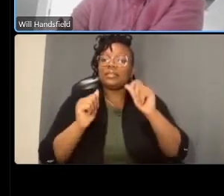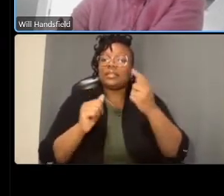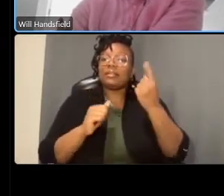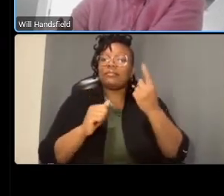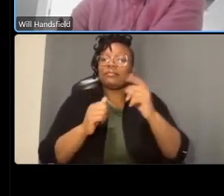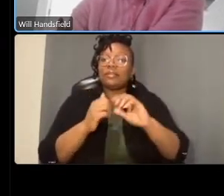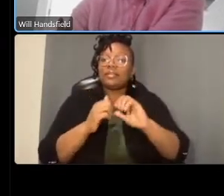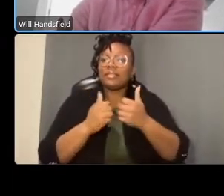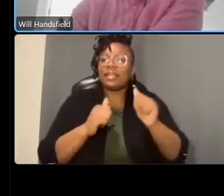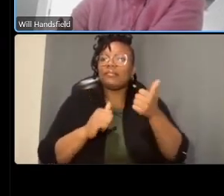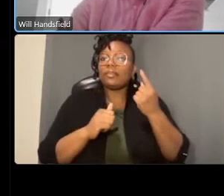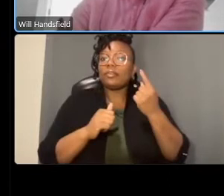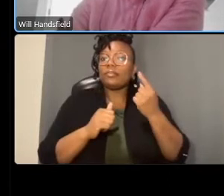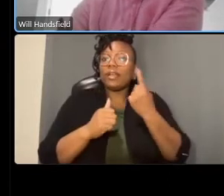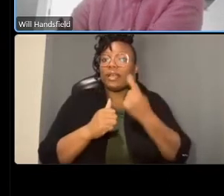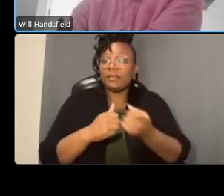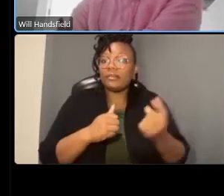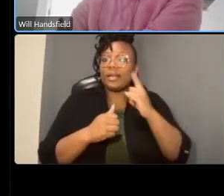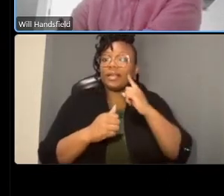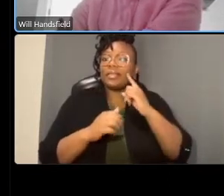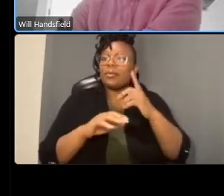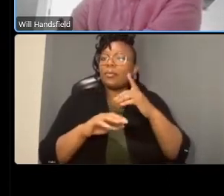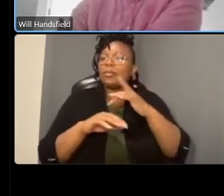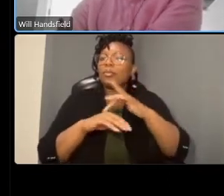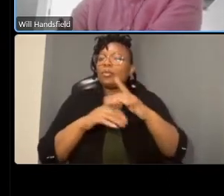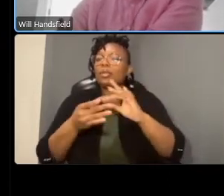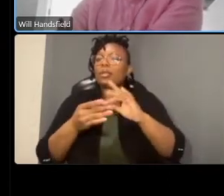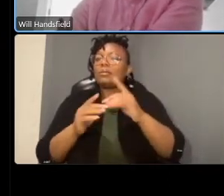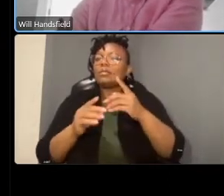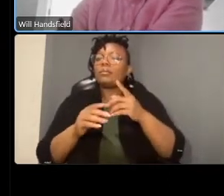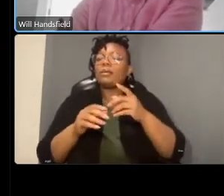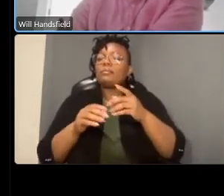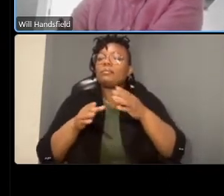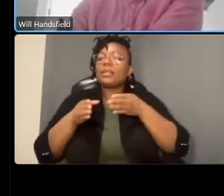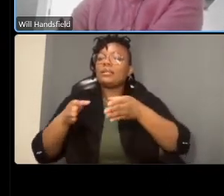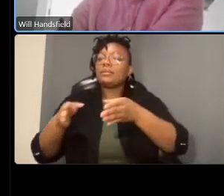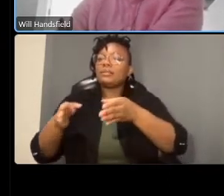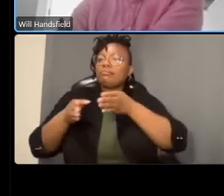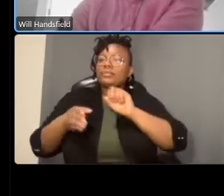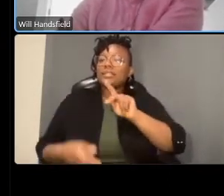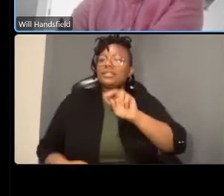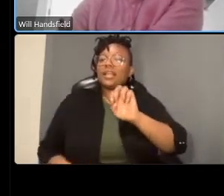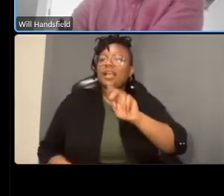sidewalk riding i just worked on a project with uh with a different type of bike lanes but we saw